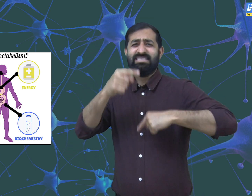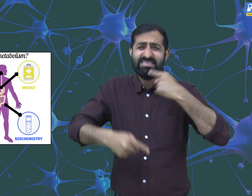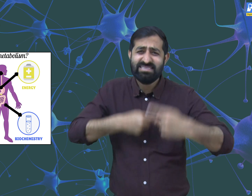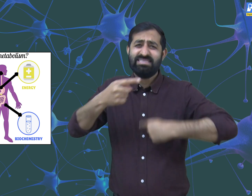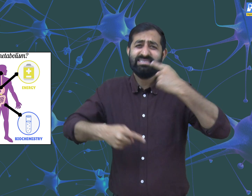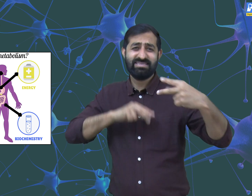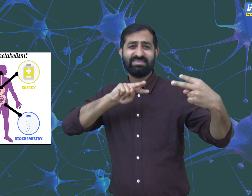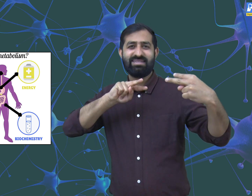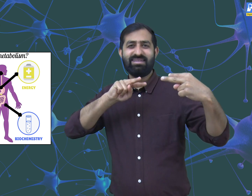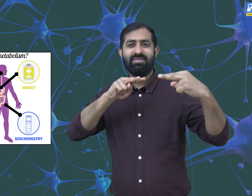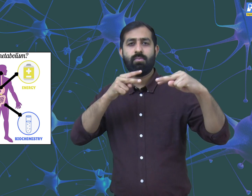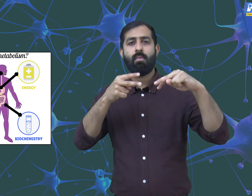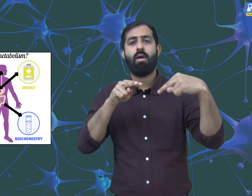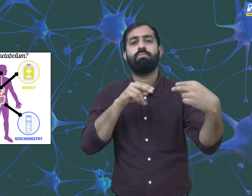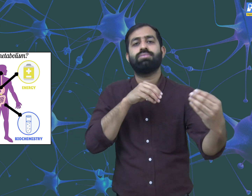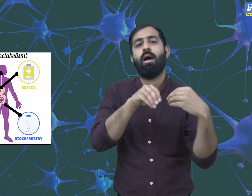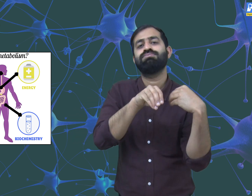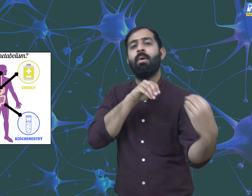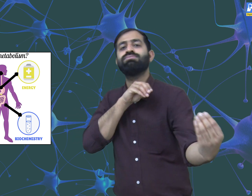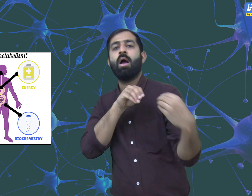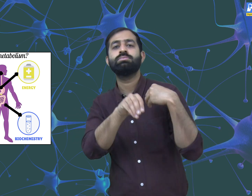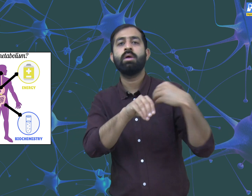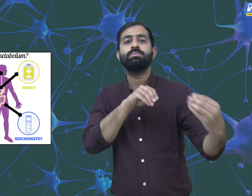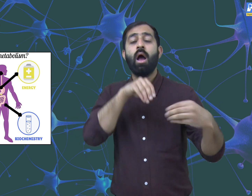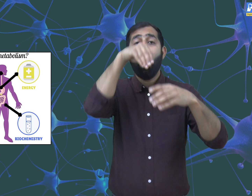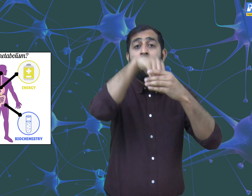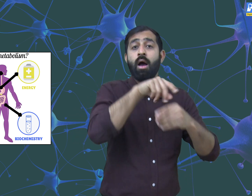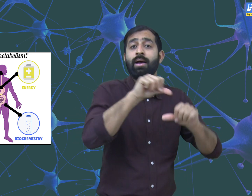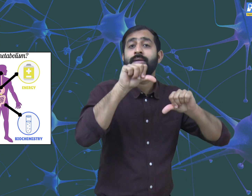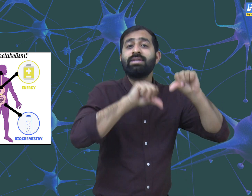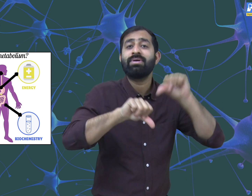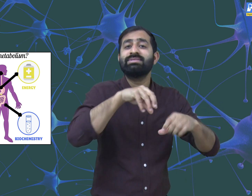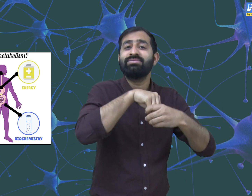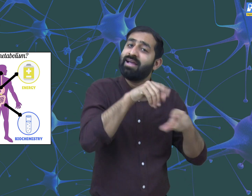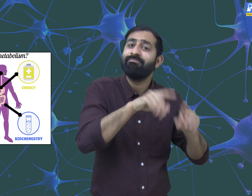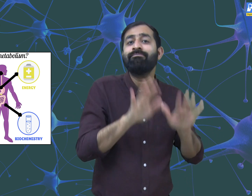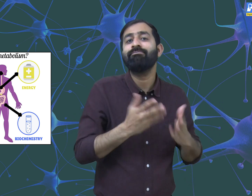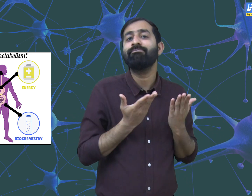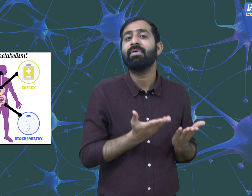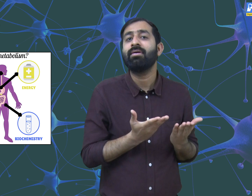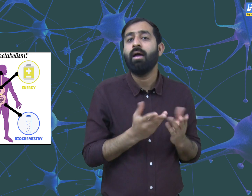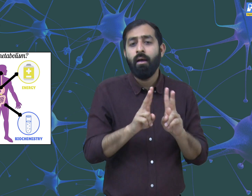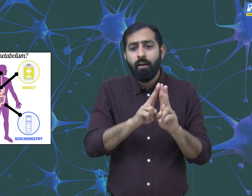start doing exercise regularly and the muscles become flexible. This is also a chemical reaction